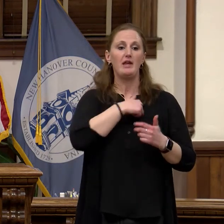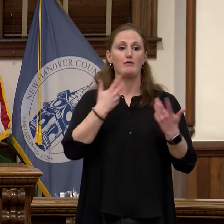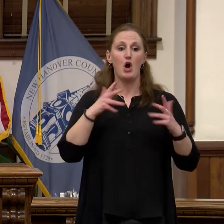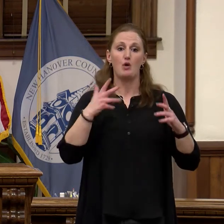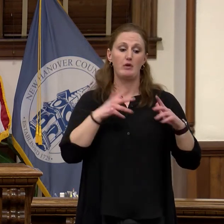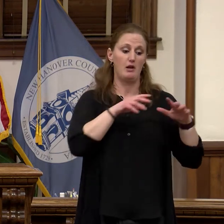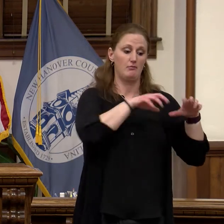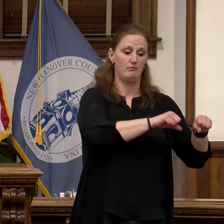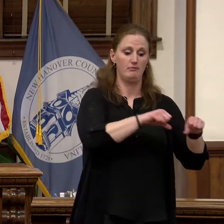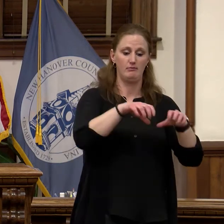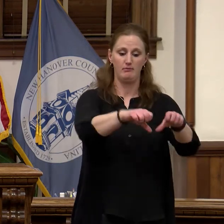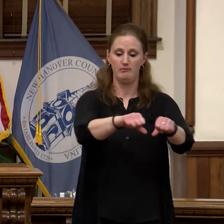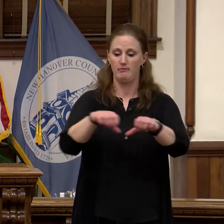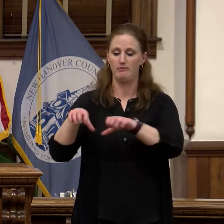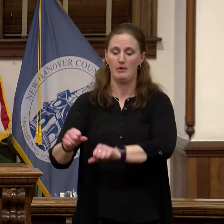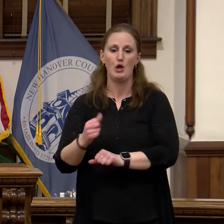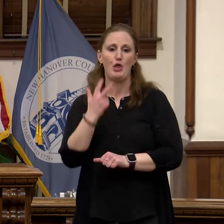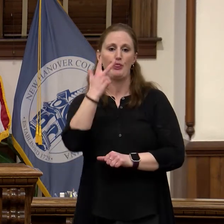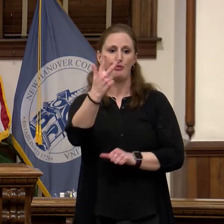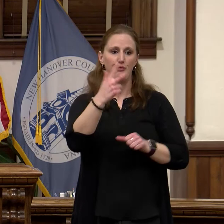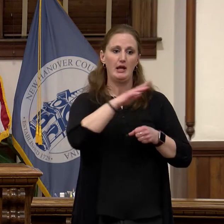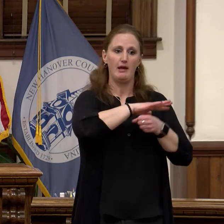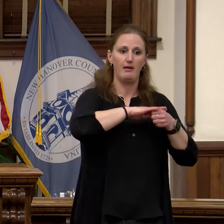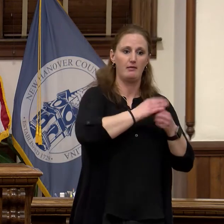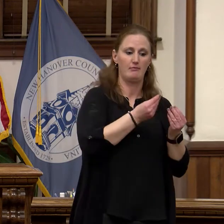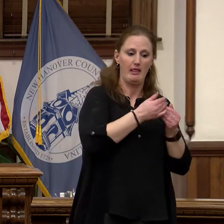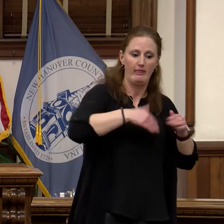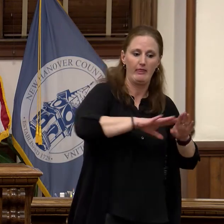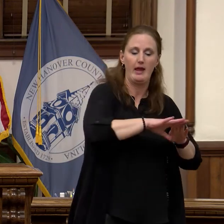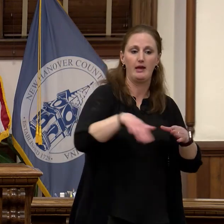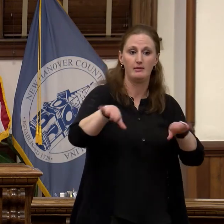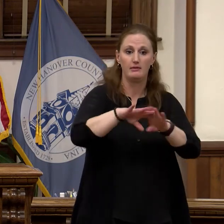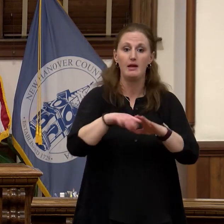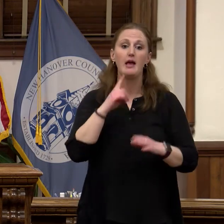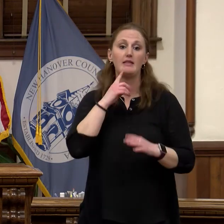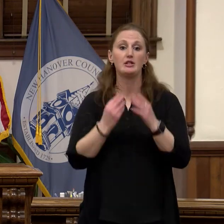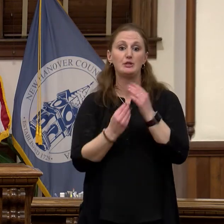for Habitat for Humanity for workforce housing and this spring I'm excited to